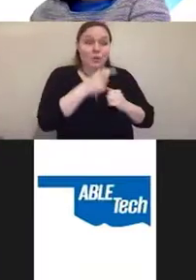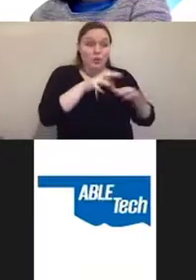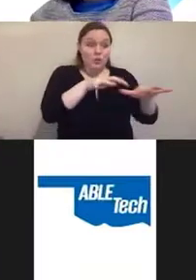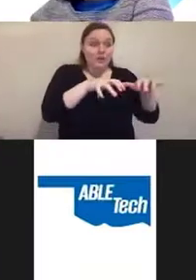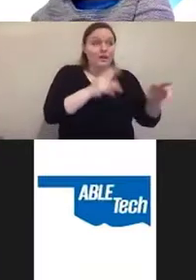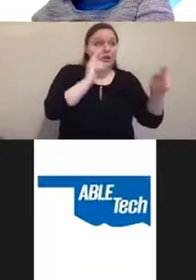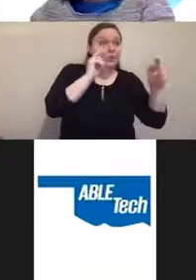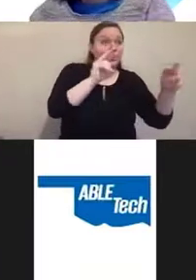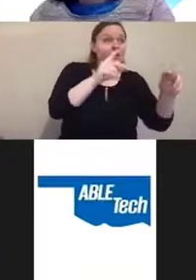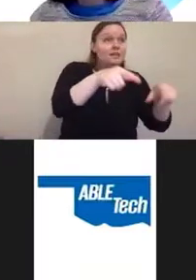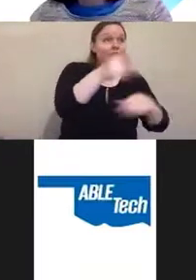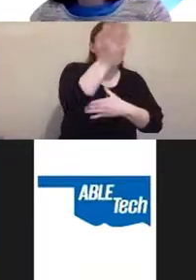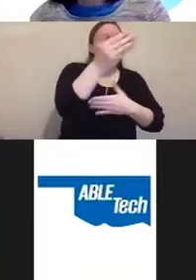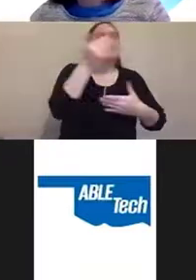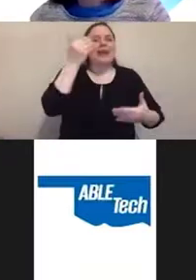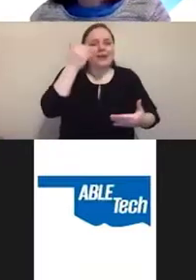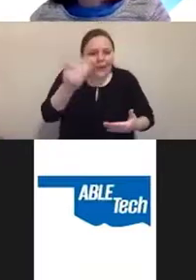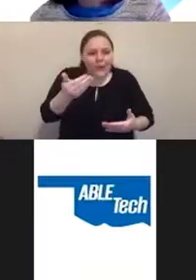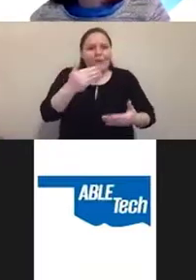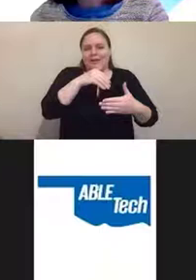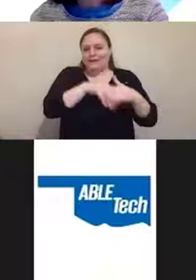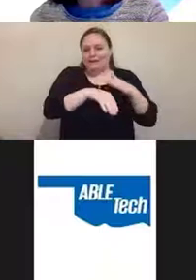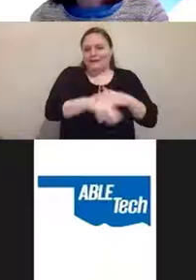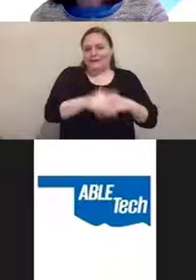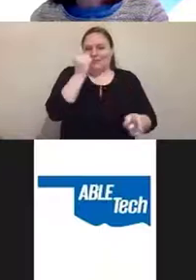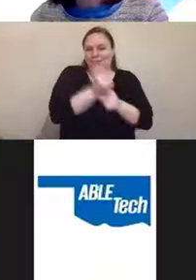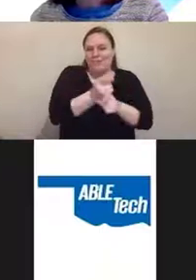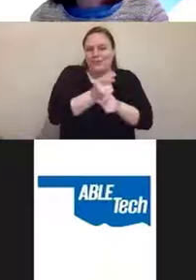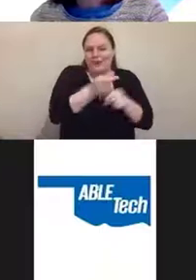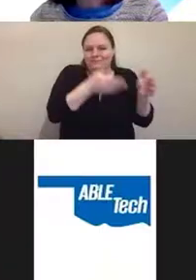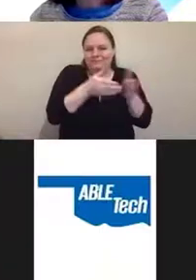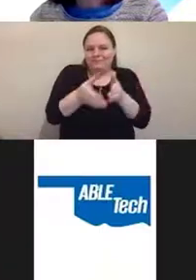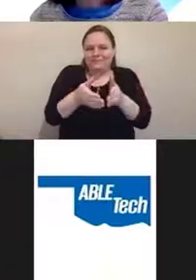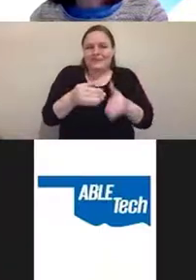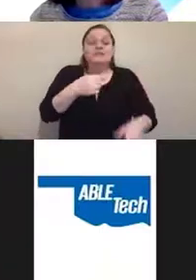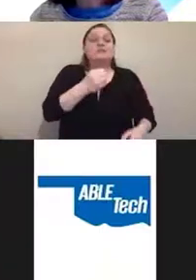accessibility is the right thing to do. So I'm kind of going where the Nonbeliever's are.